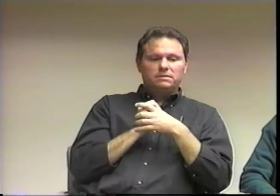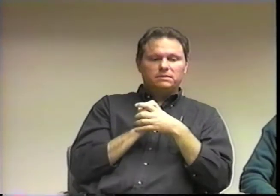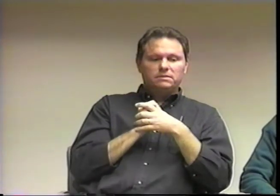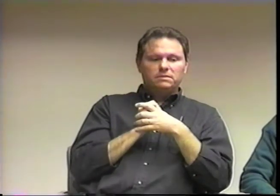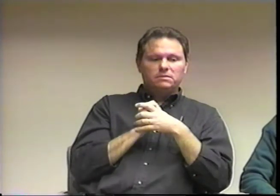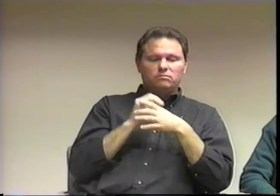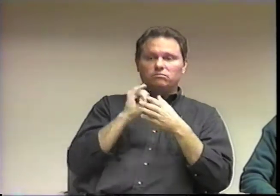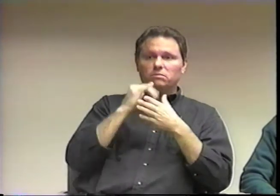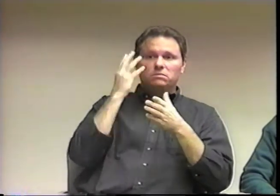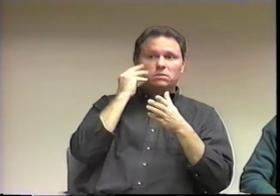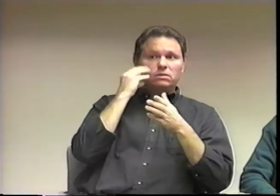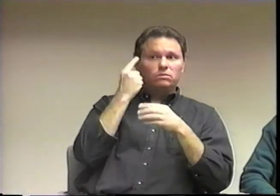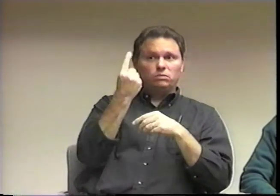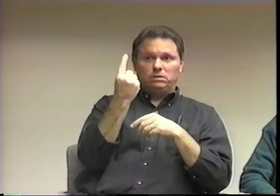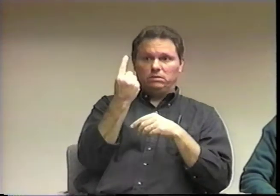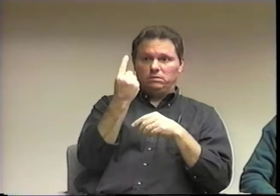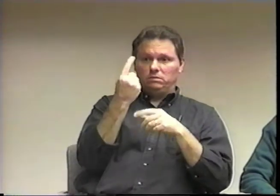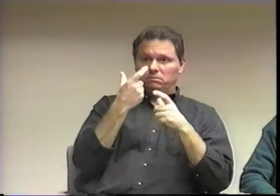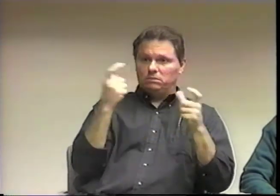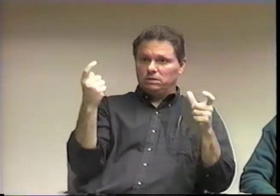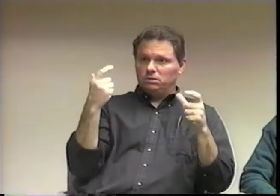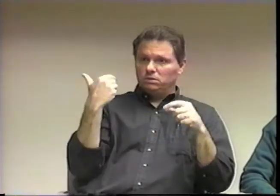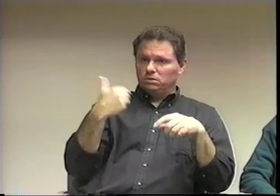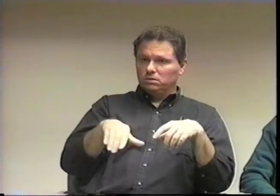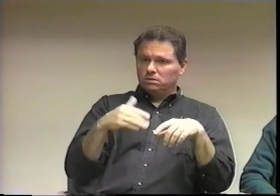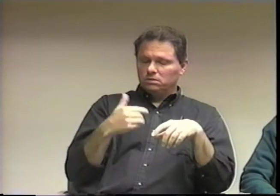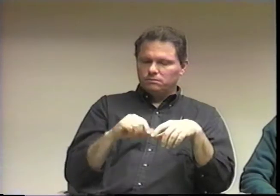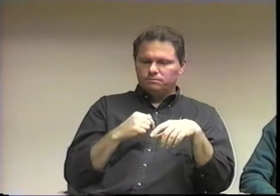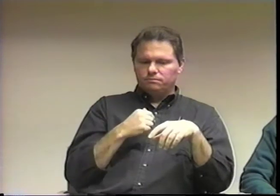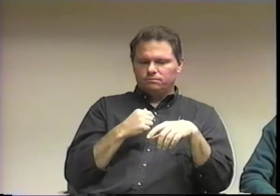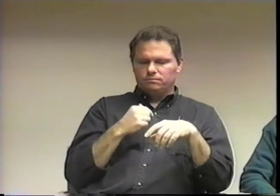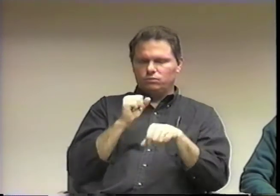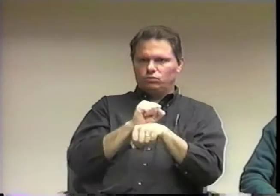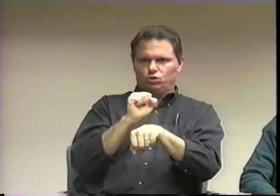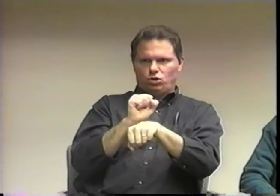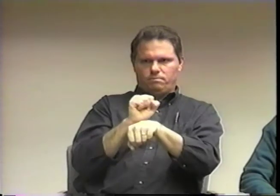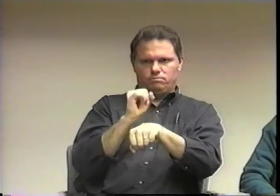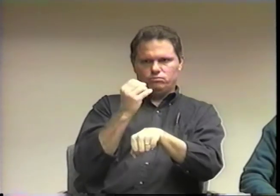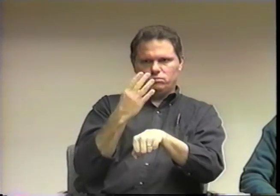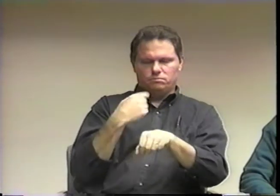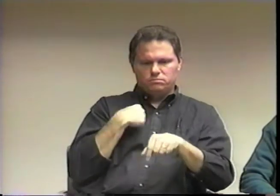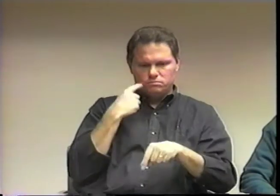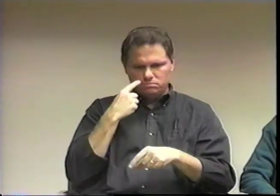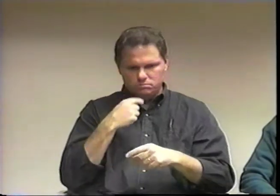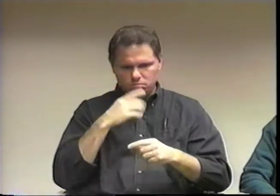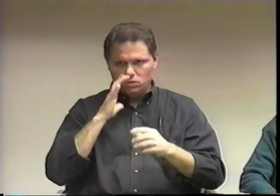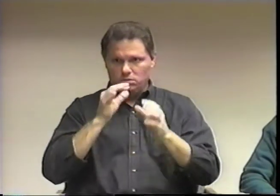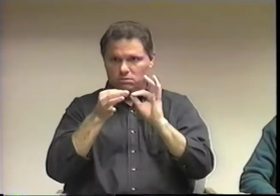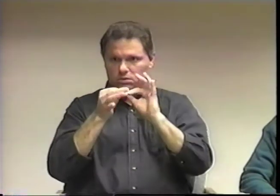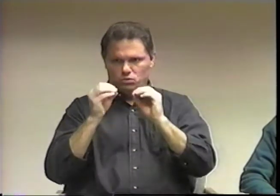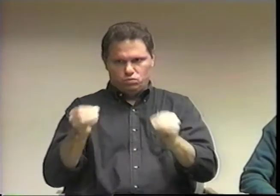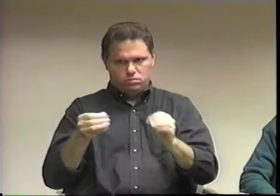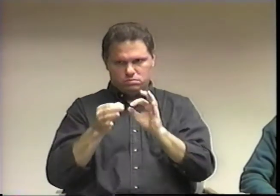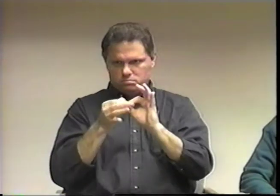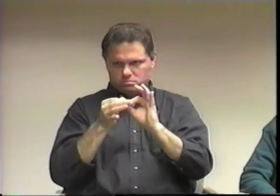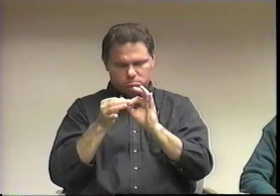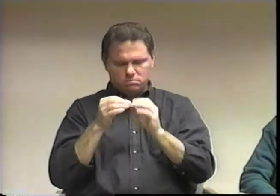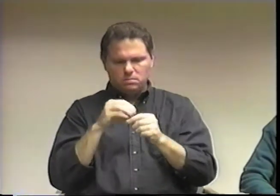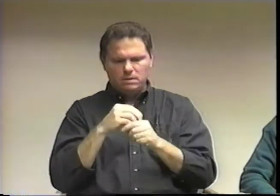Now, from a Deaf person's perspective, I had one traumatic experience that I can share, which happened at work and, of course,